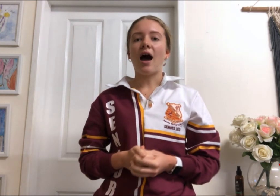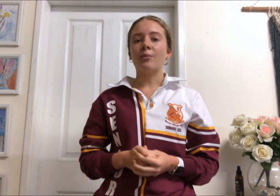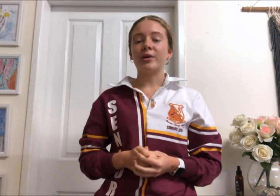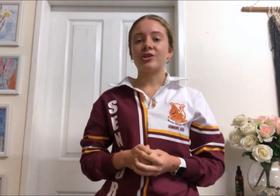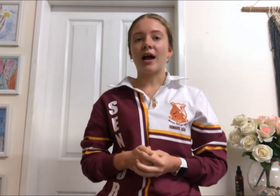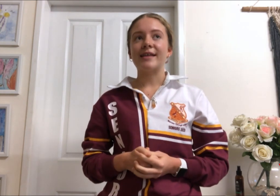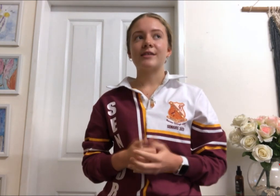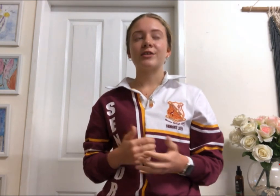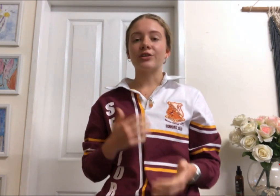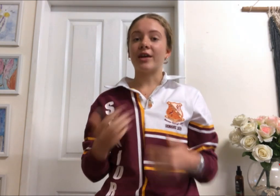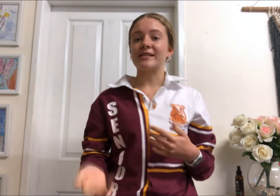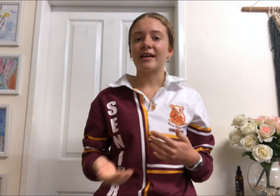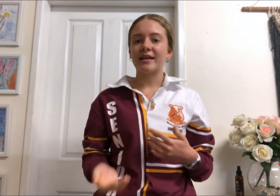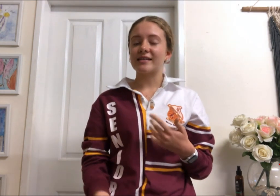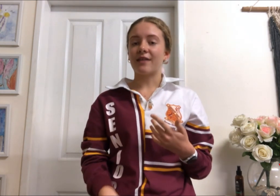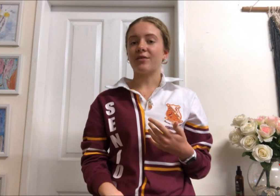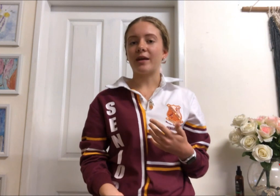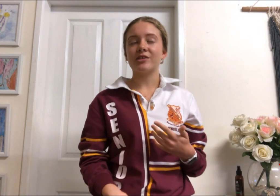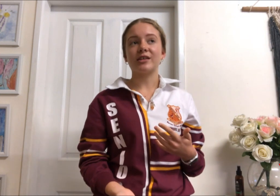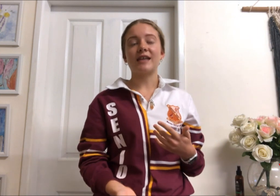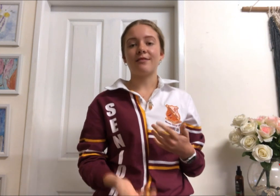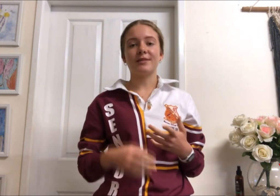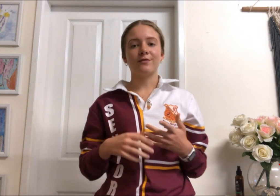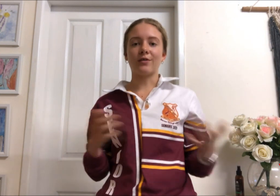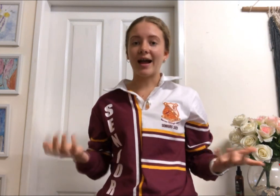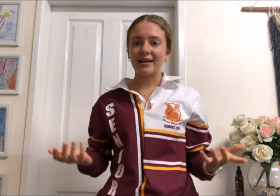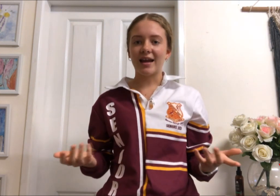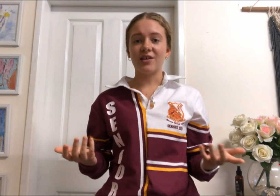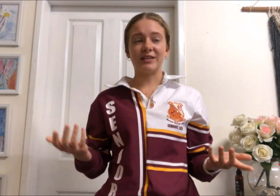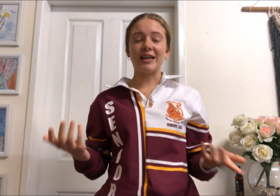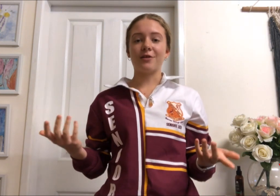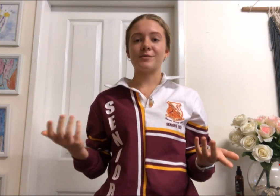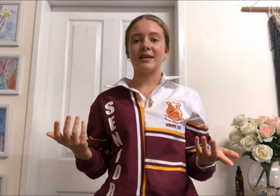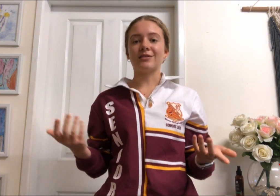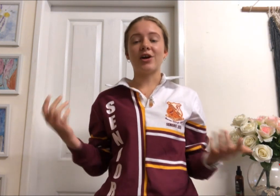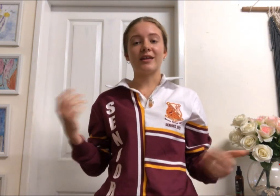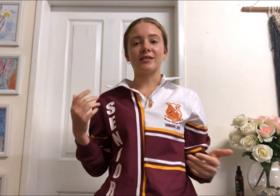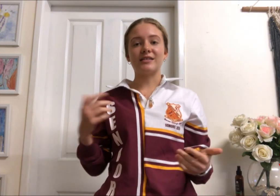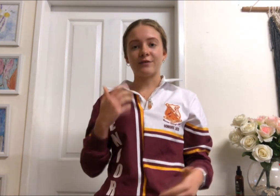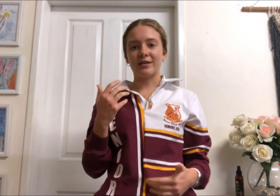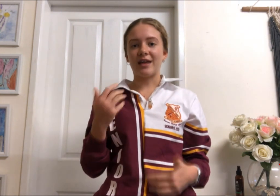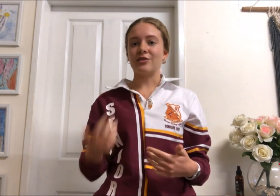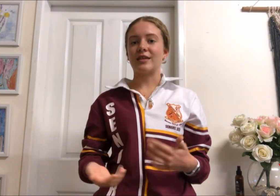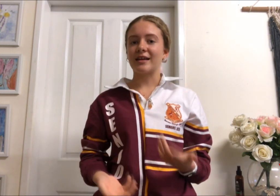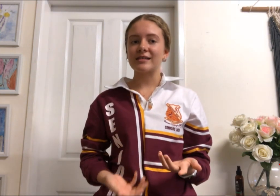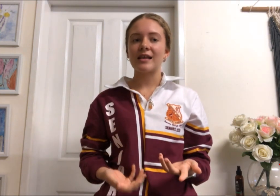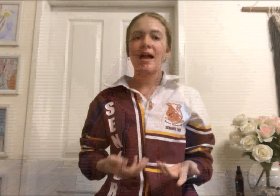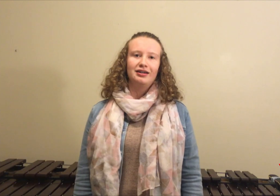We try different learning techniques every week just to have a bit of variety, and it really helps me learning different and new things.